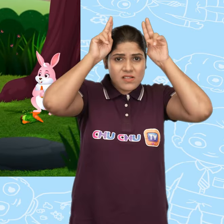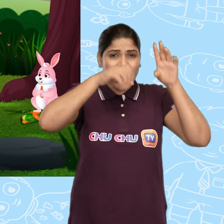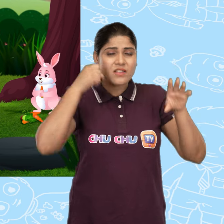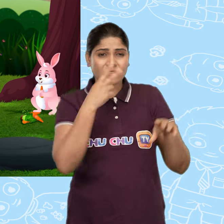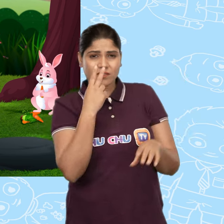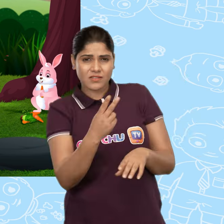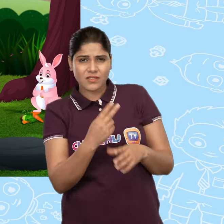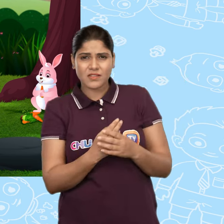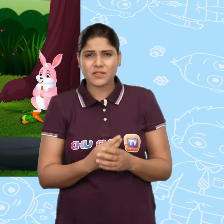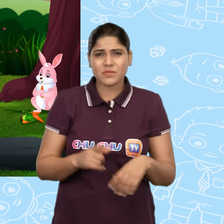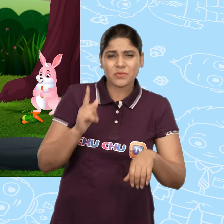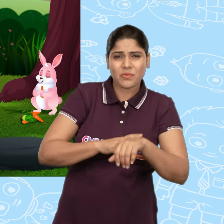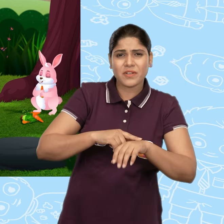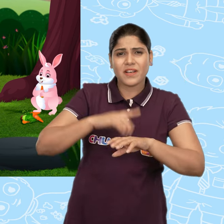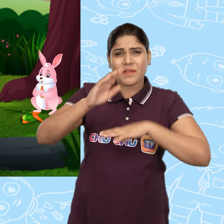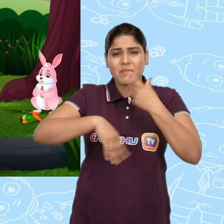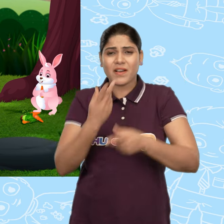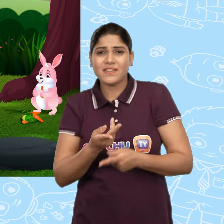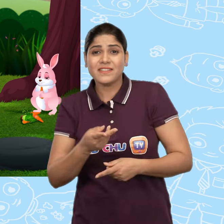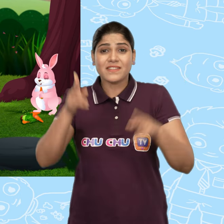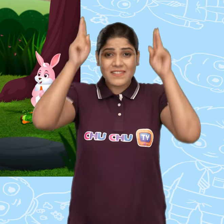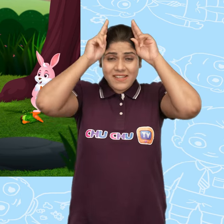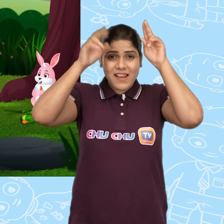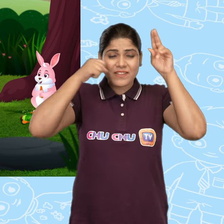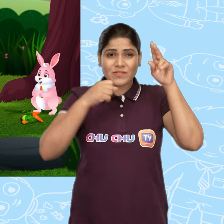And after a little while, the rabbit smiled at them.